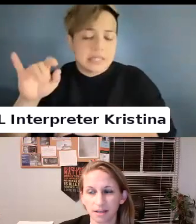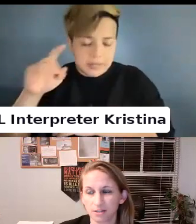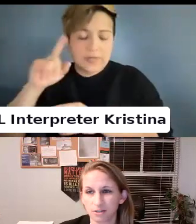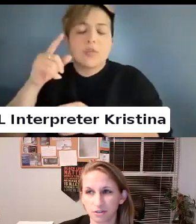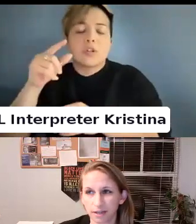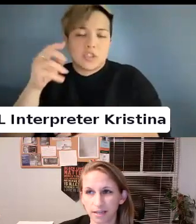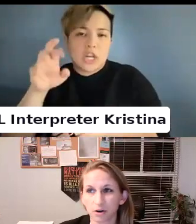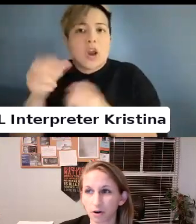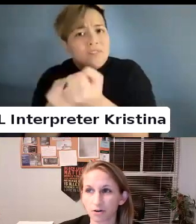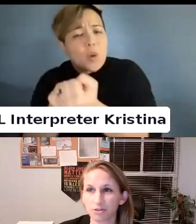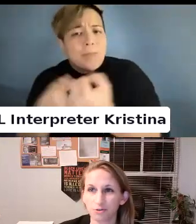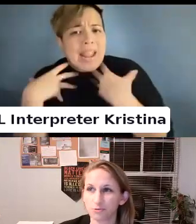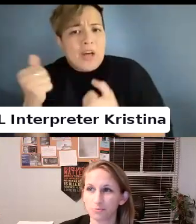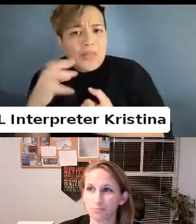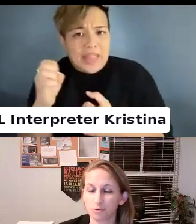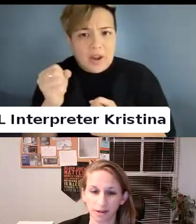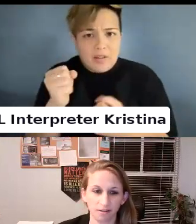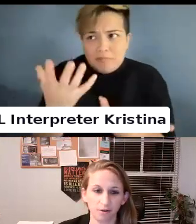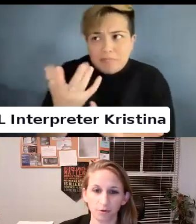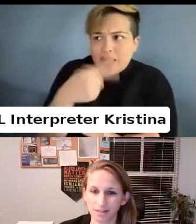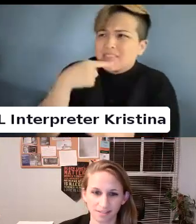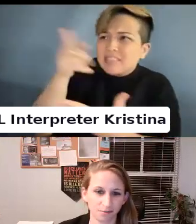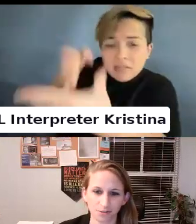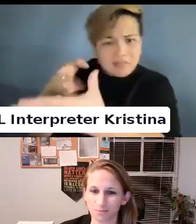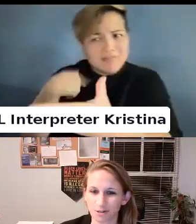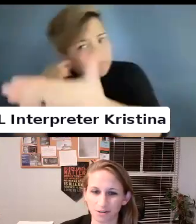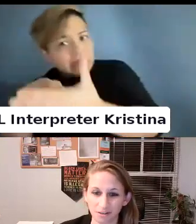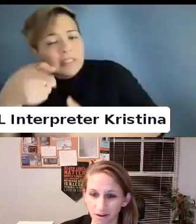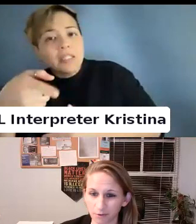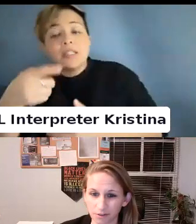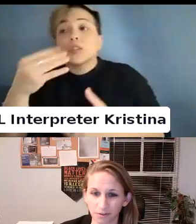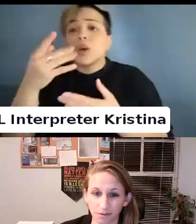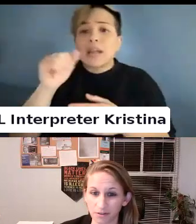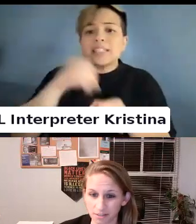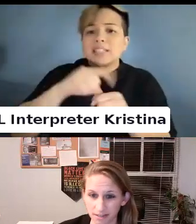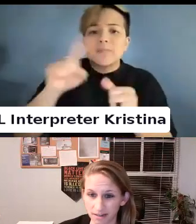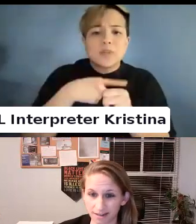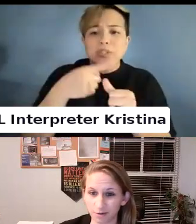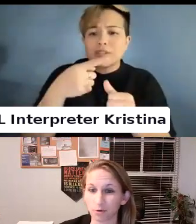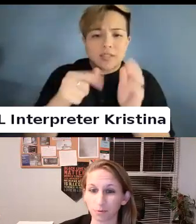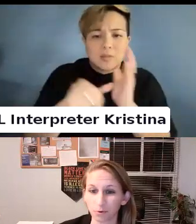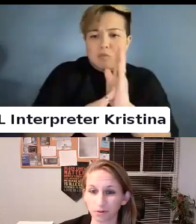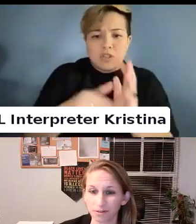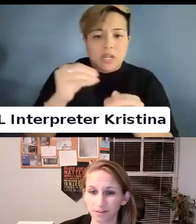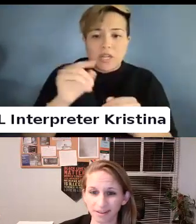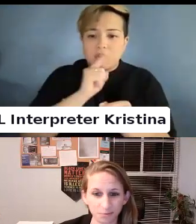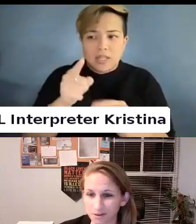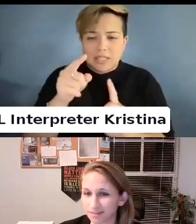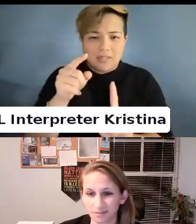It is hard to bring cases of first impression in a normal world.